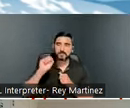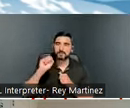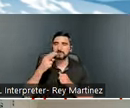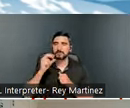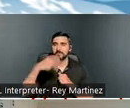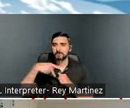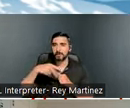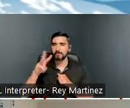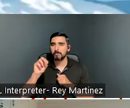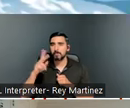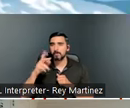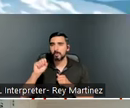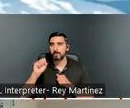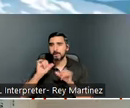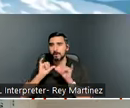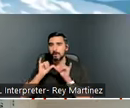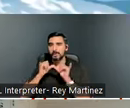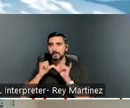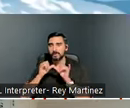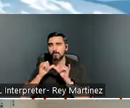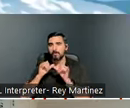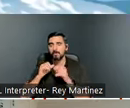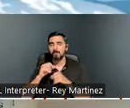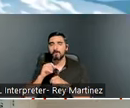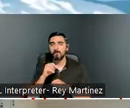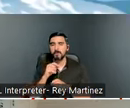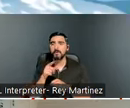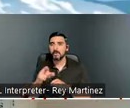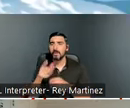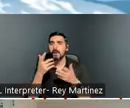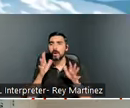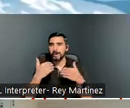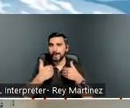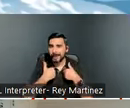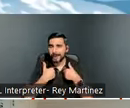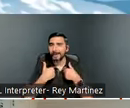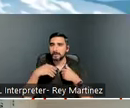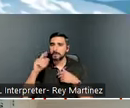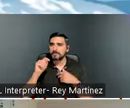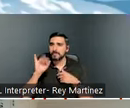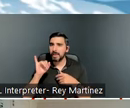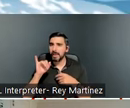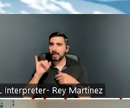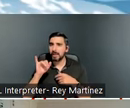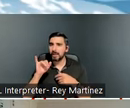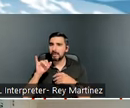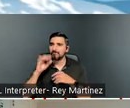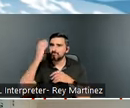Architecture already had a trauma-informed architect on staff. So once again, identifying